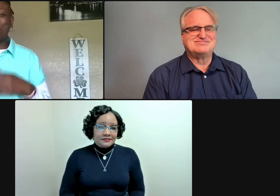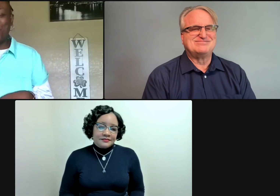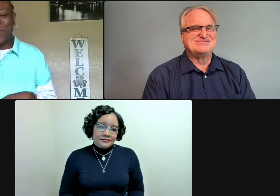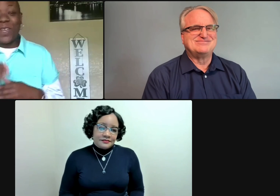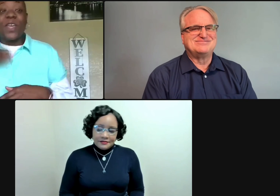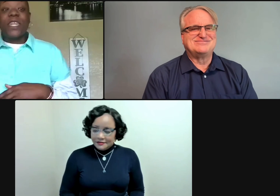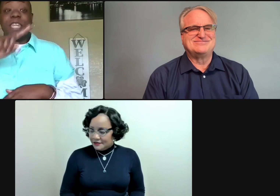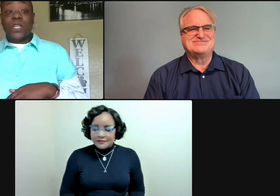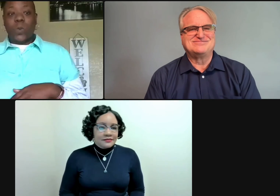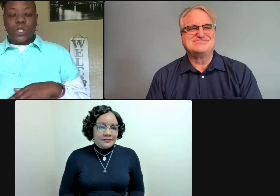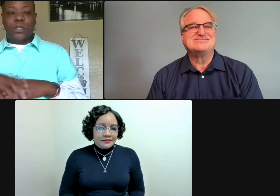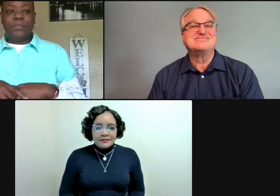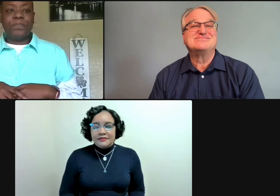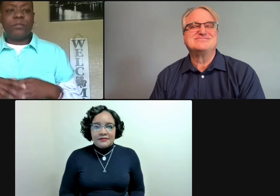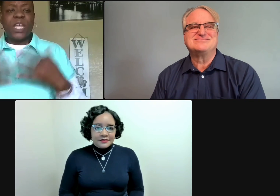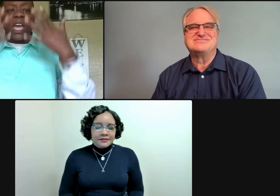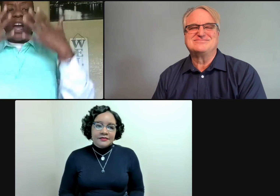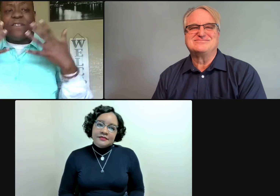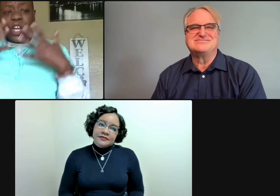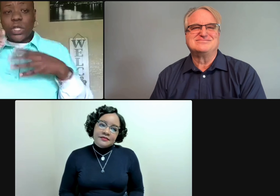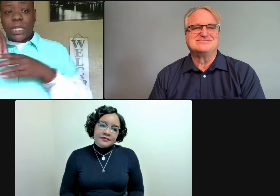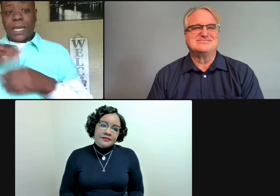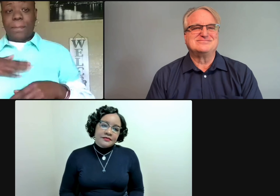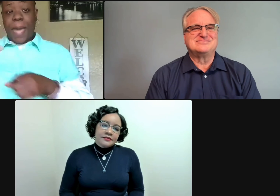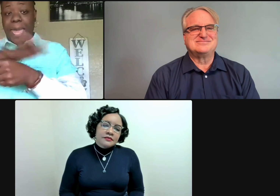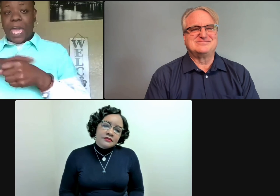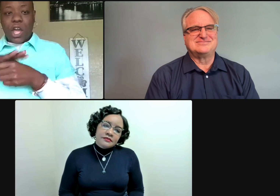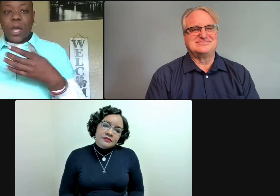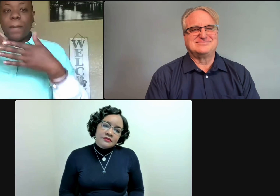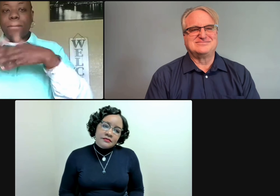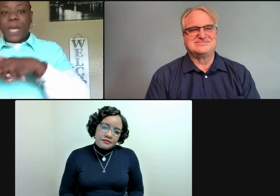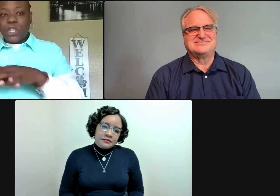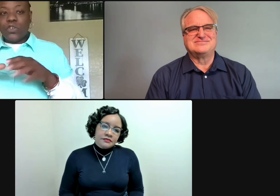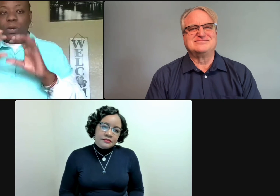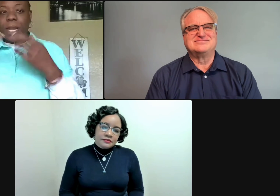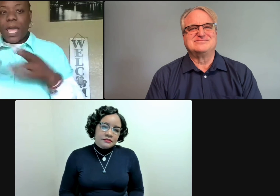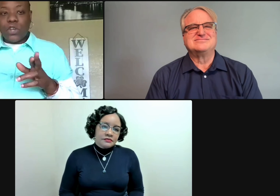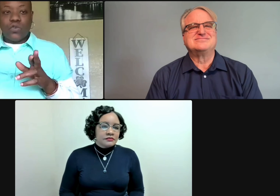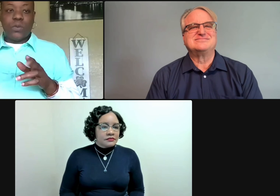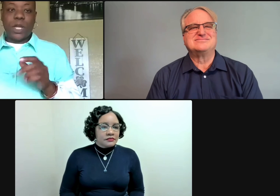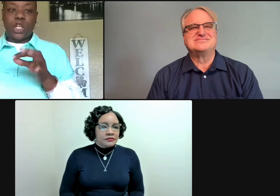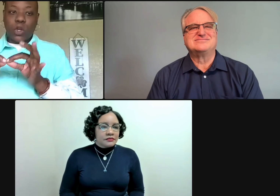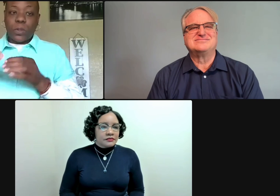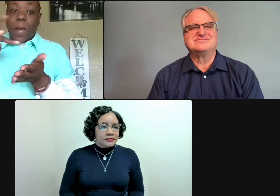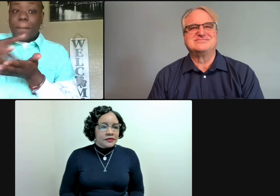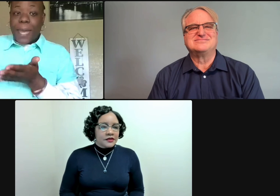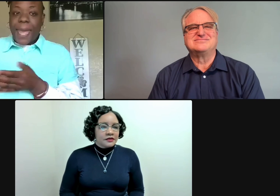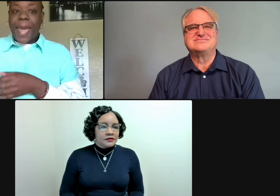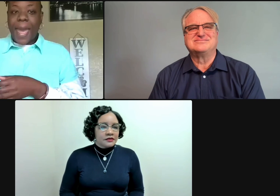OK, seeing nothing else to add, we'll go to the next question. Unfortunately, in my area, mainstream classroom